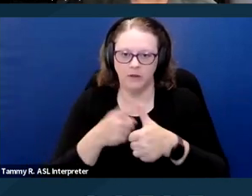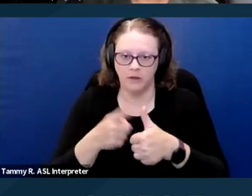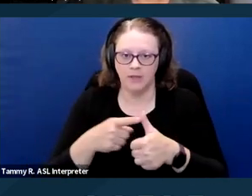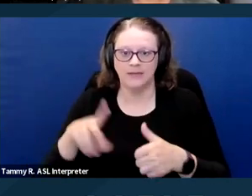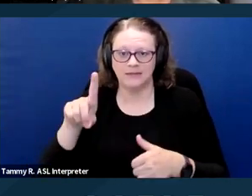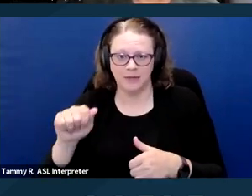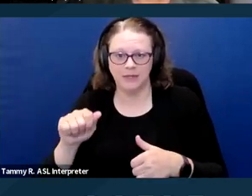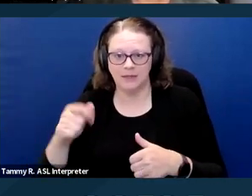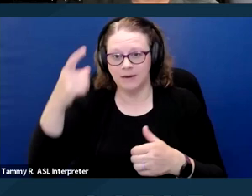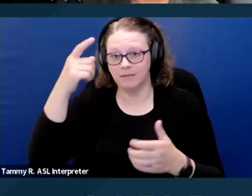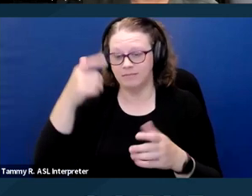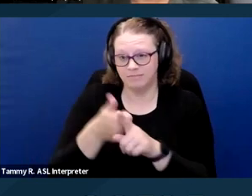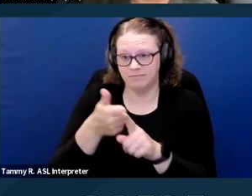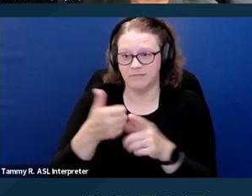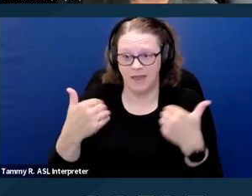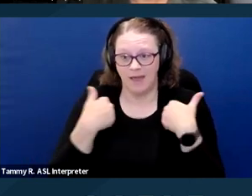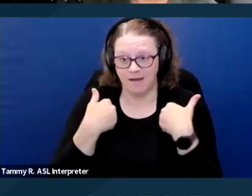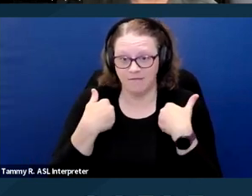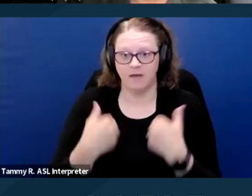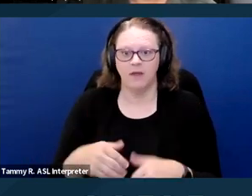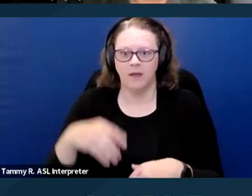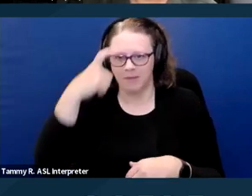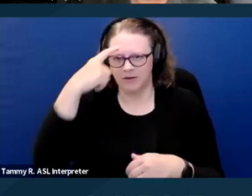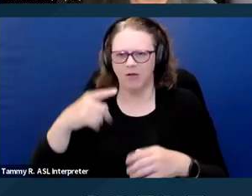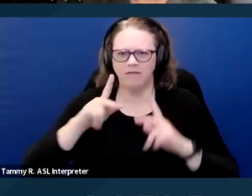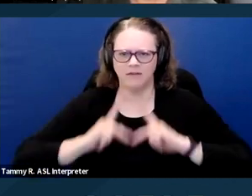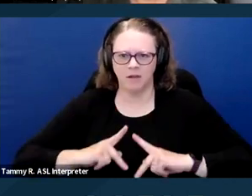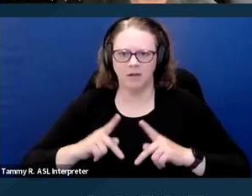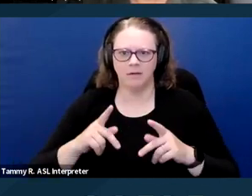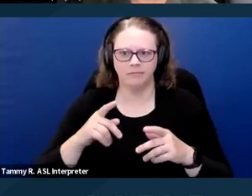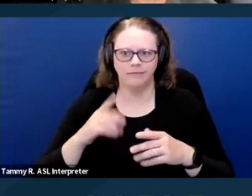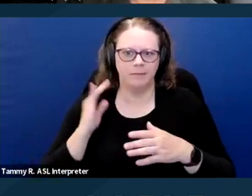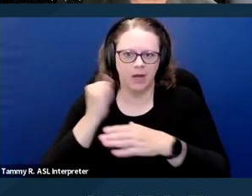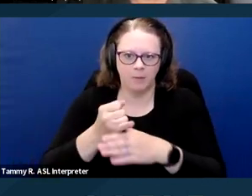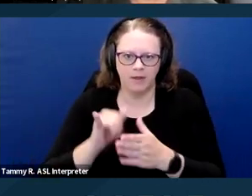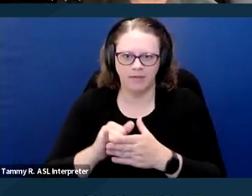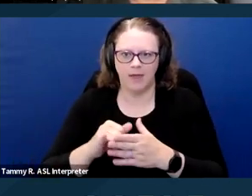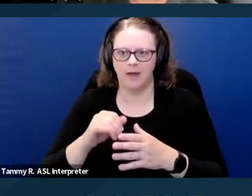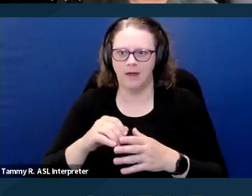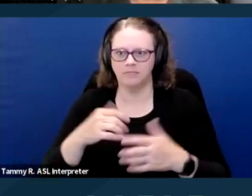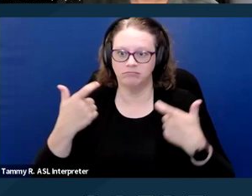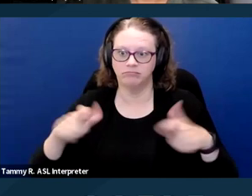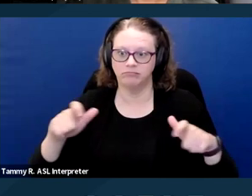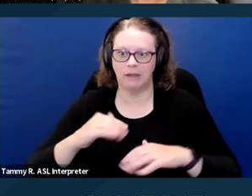that substantially limits a life activity like mobility, the ability to work, self-care.